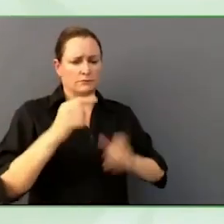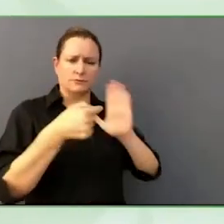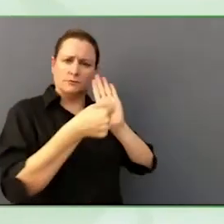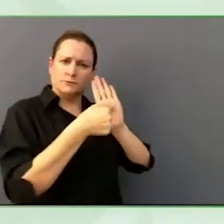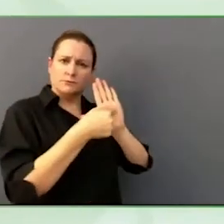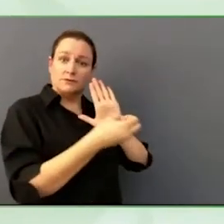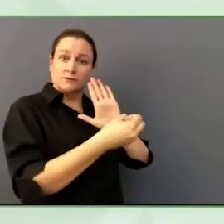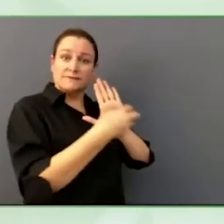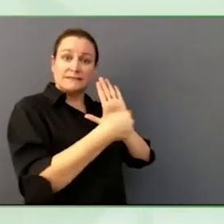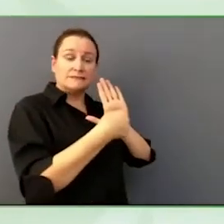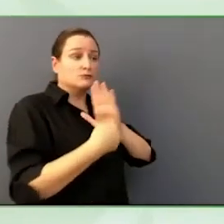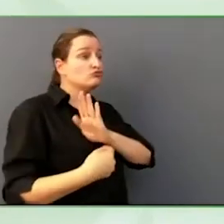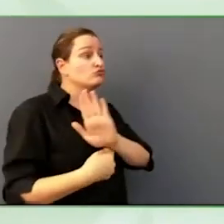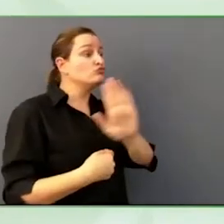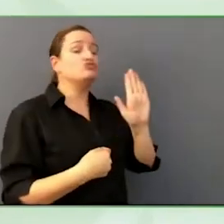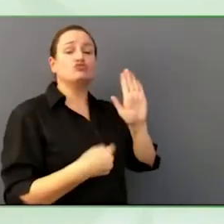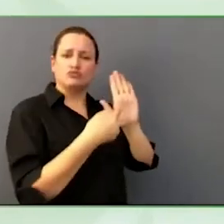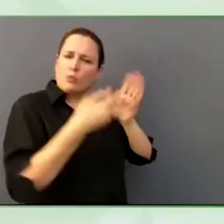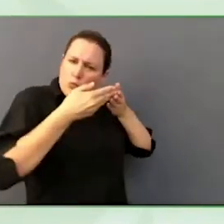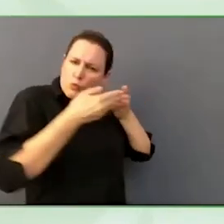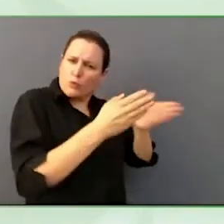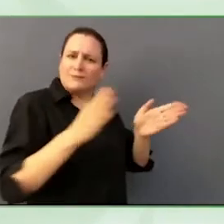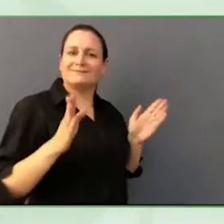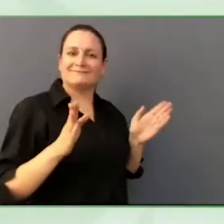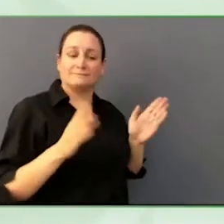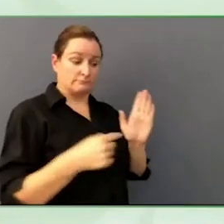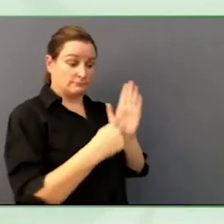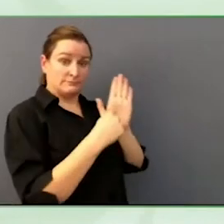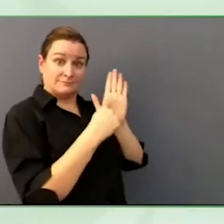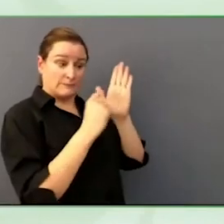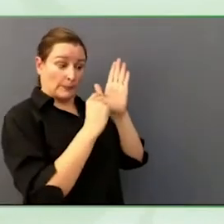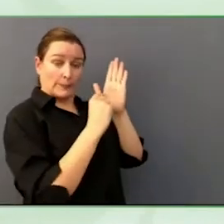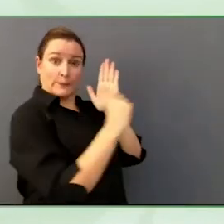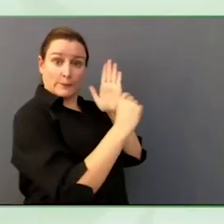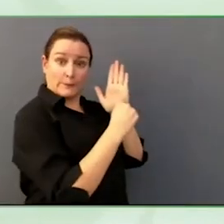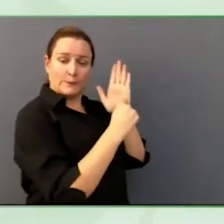taking into account diversity, and believing in inclusion and participation.